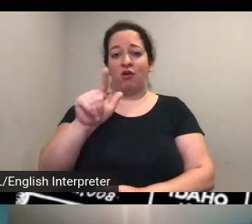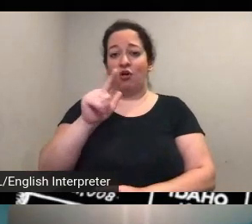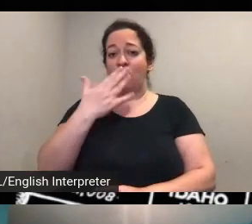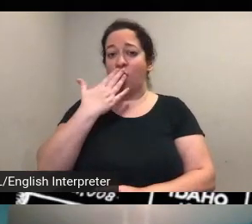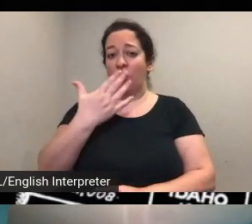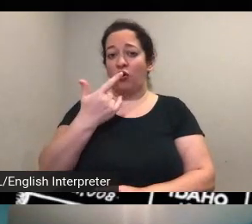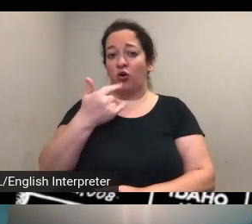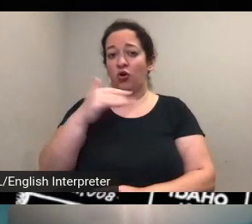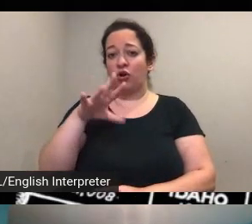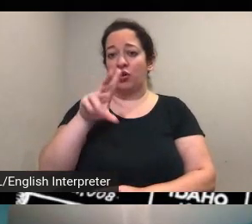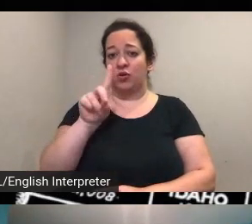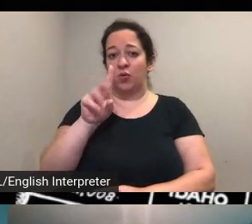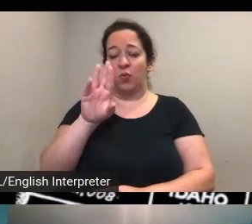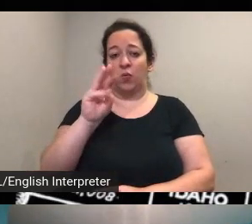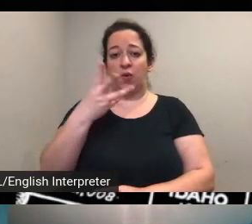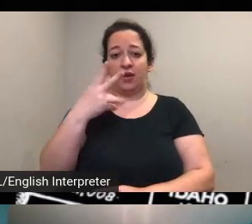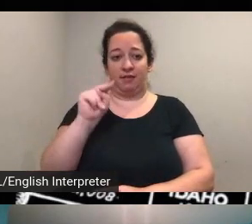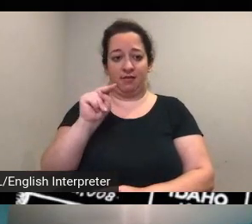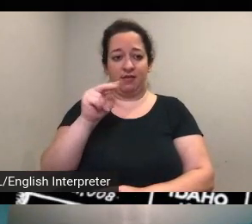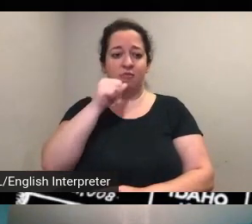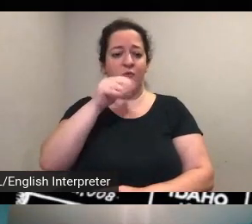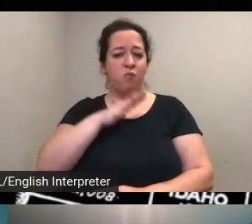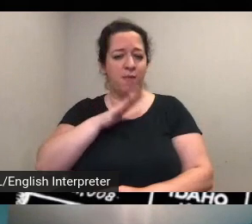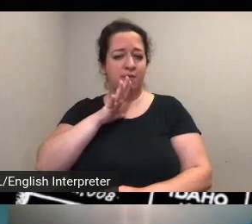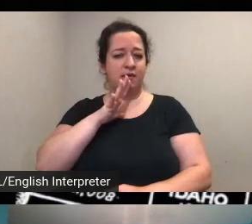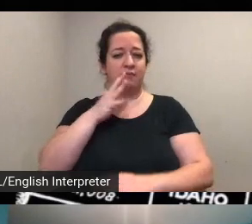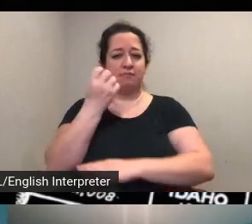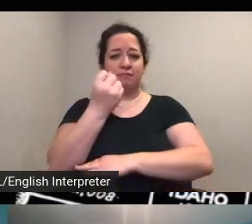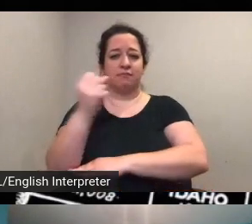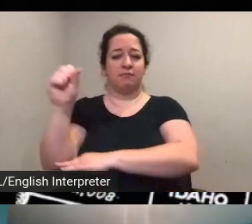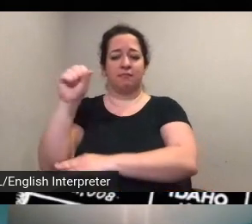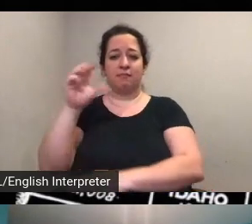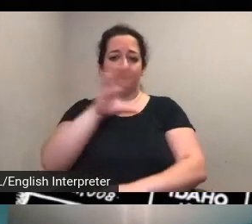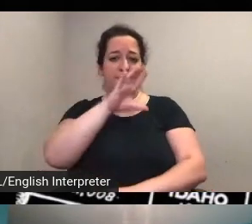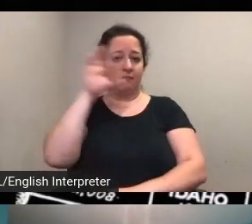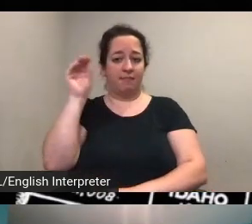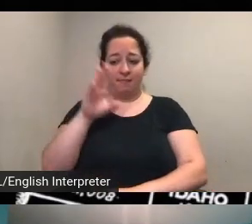the women patriots the anti-suffragists